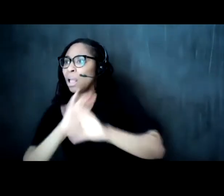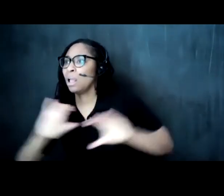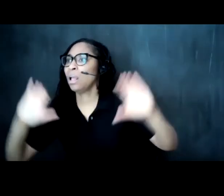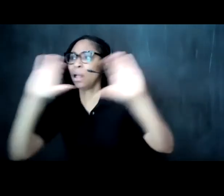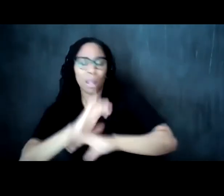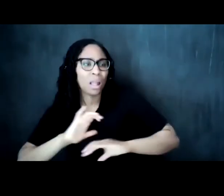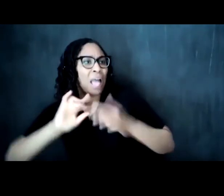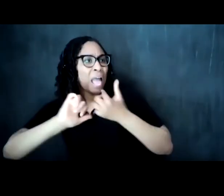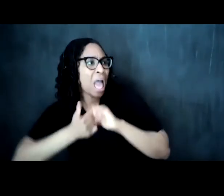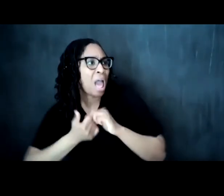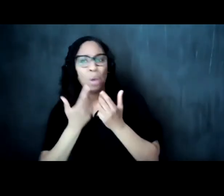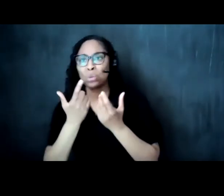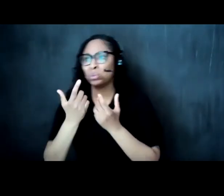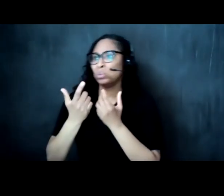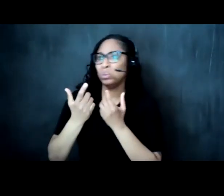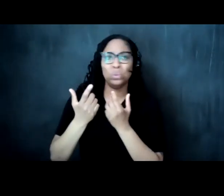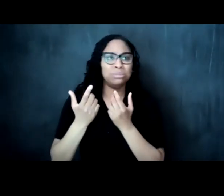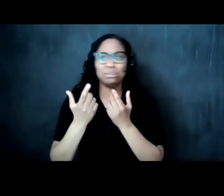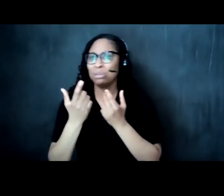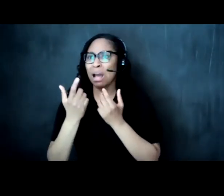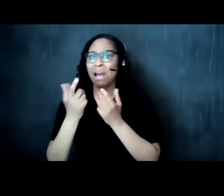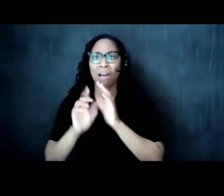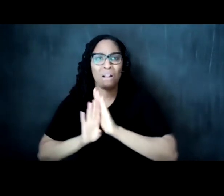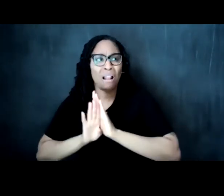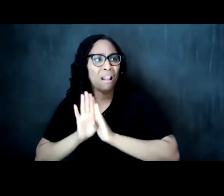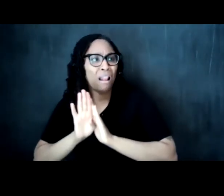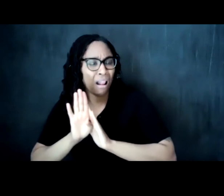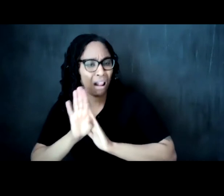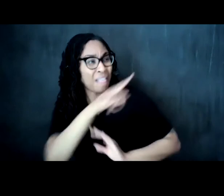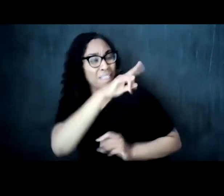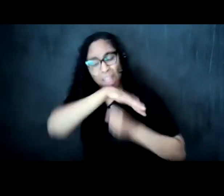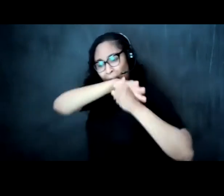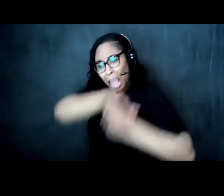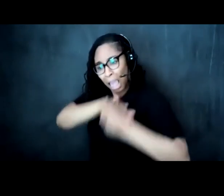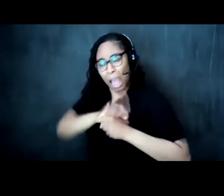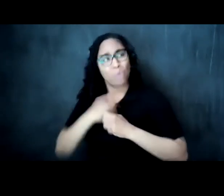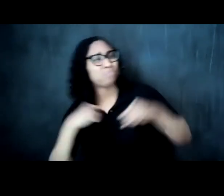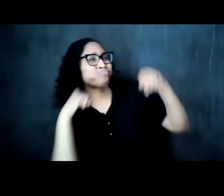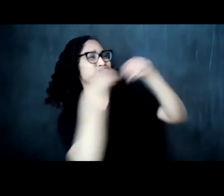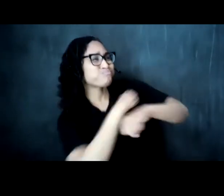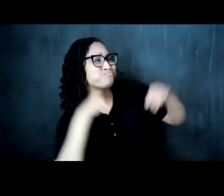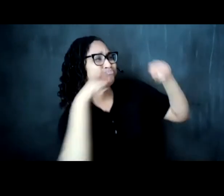to give voice to the new worlds that must be born must be made